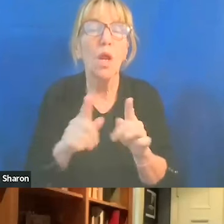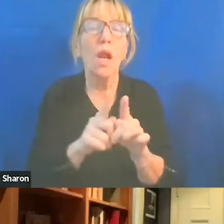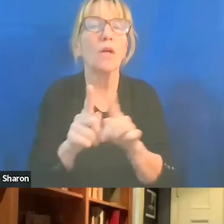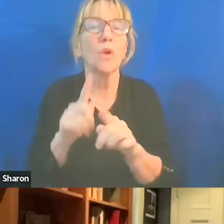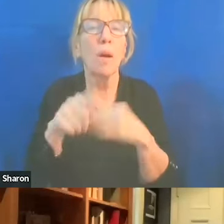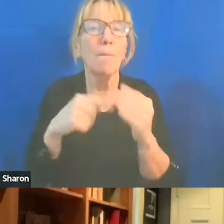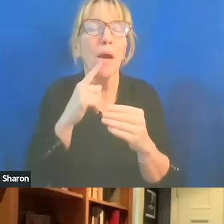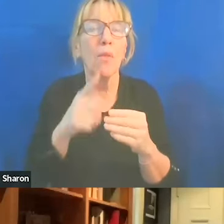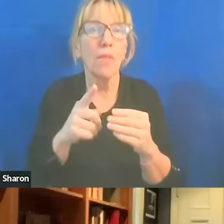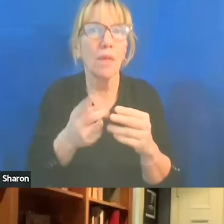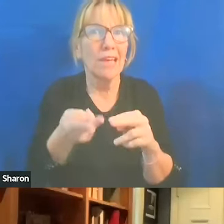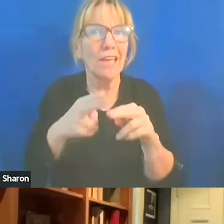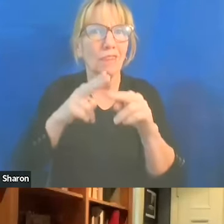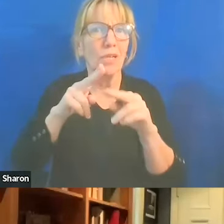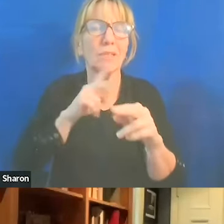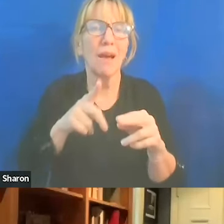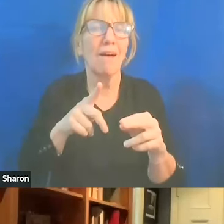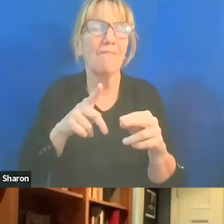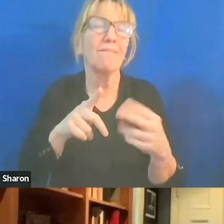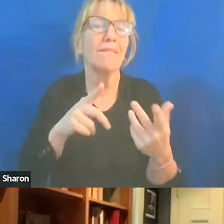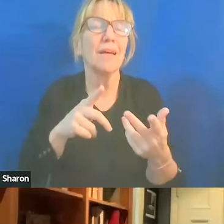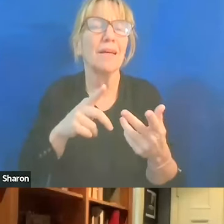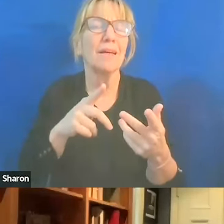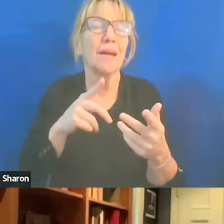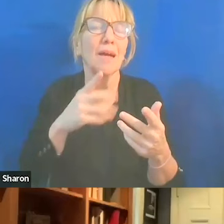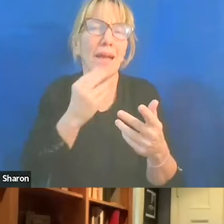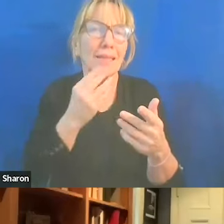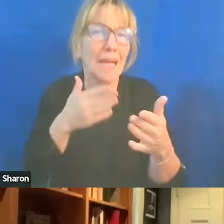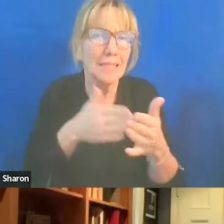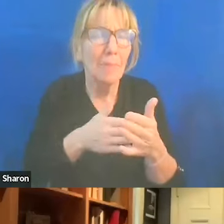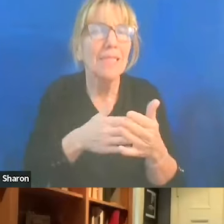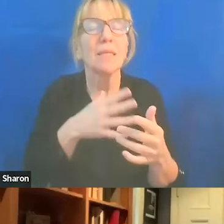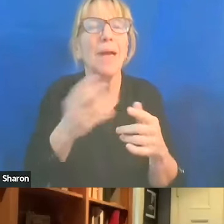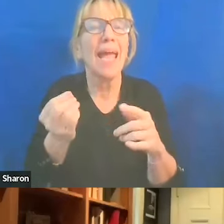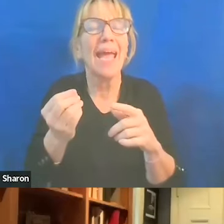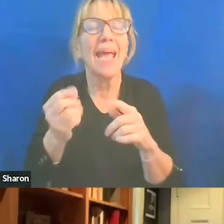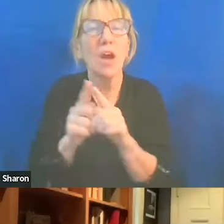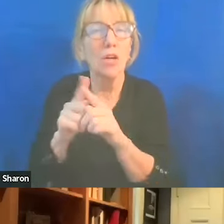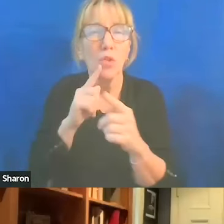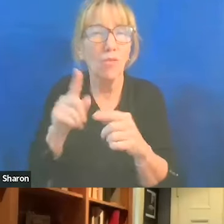in anti-Semitism and Islamophobia. I mean, there have been the murder of that,